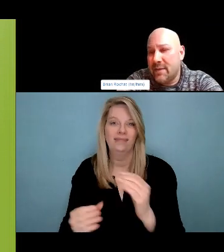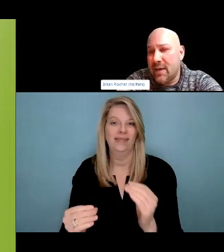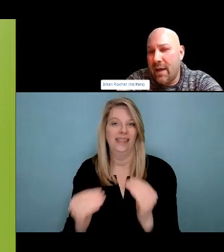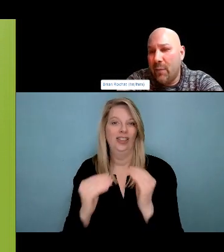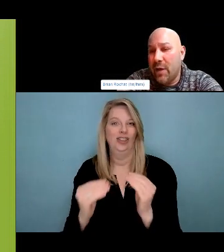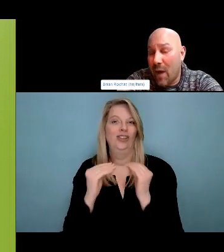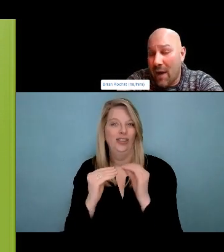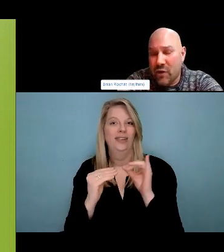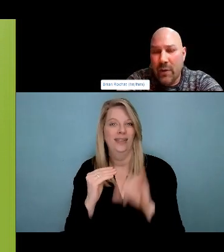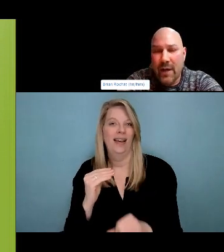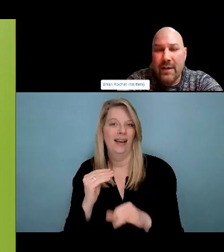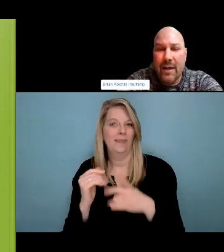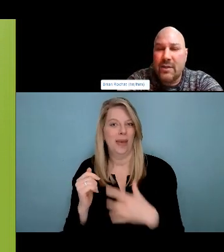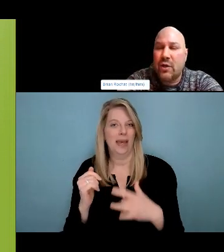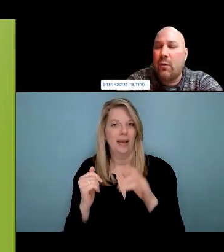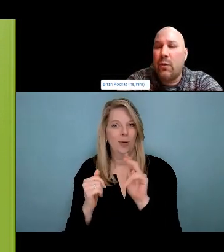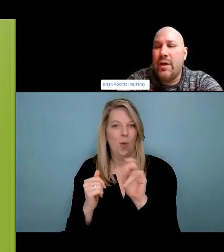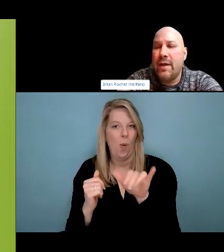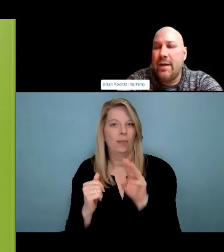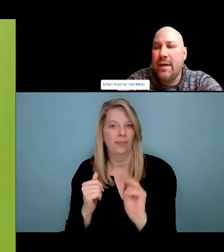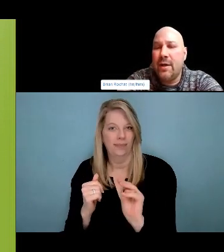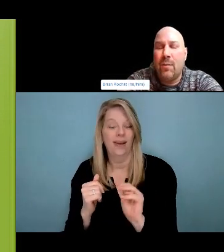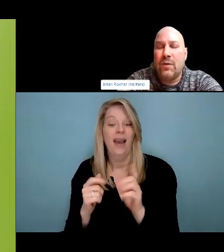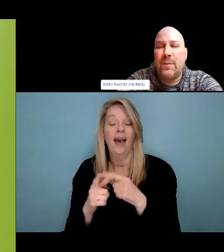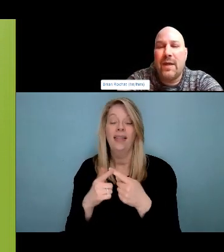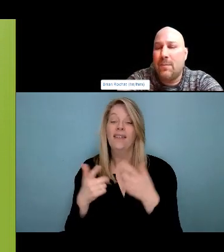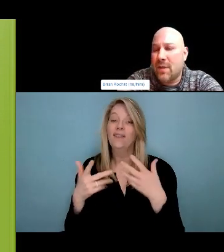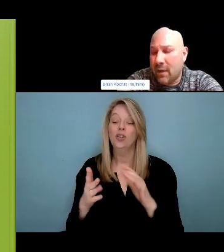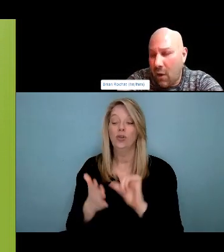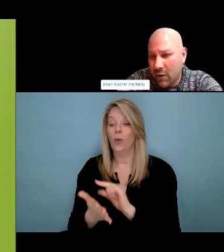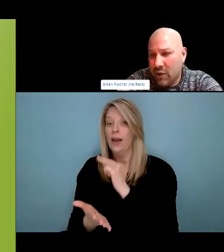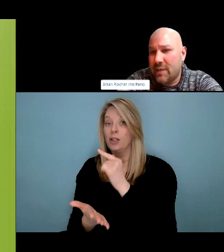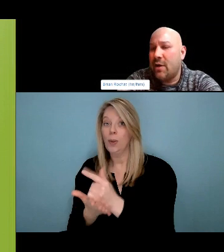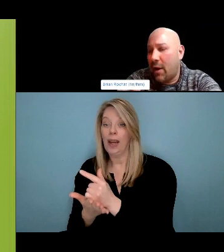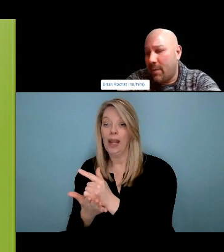the trajectory for their men. And we've just given them an opportunity to make that happen.